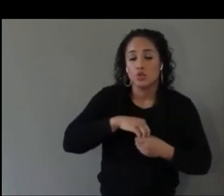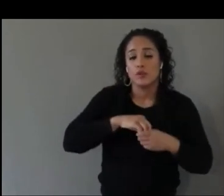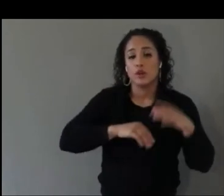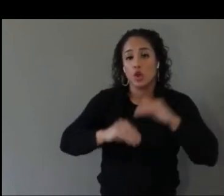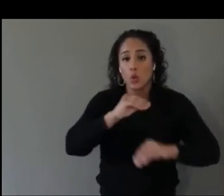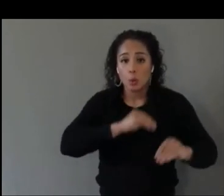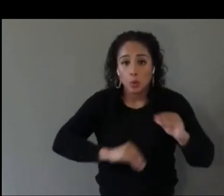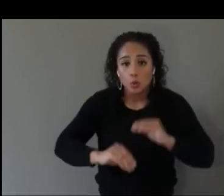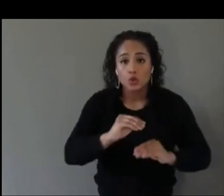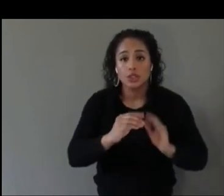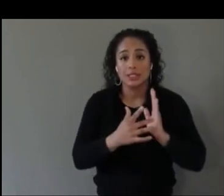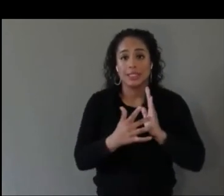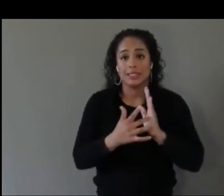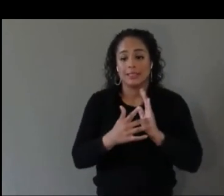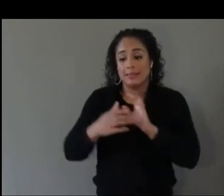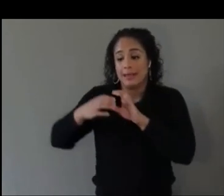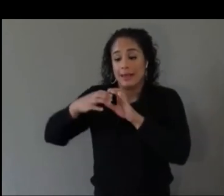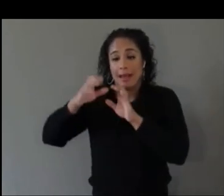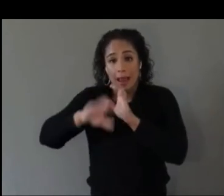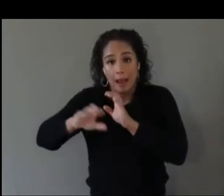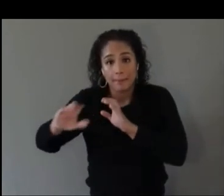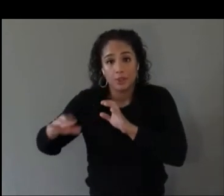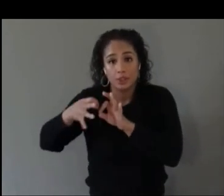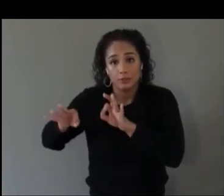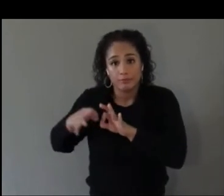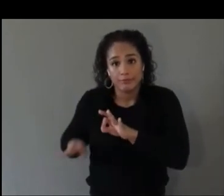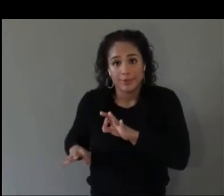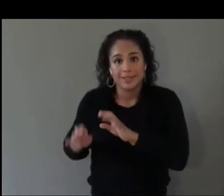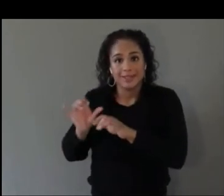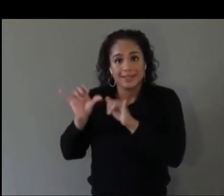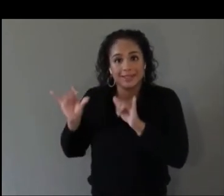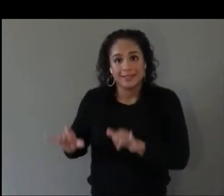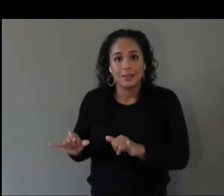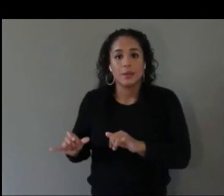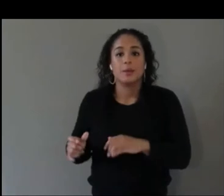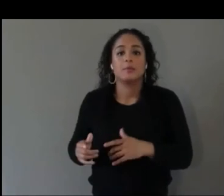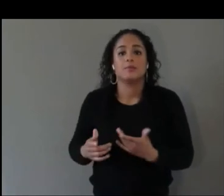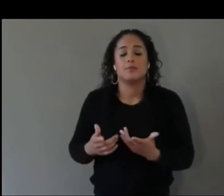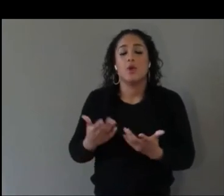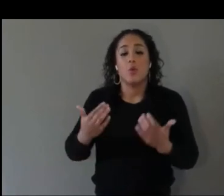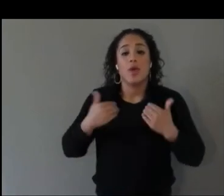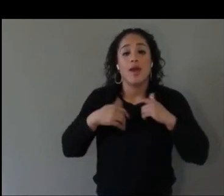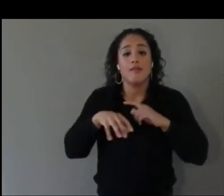as well as a video tutorial that walks you through the concepts visually.